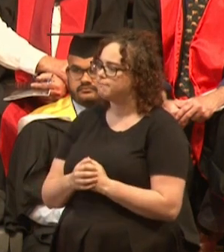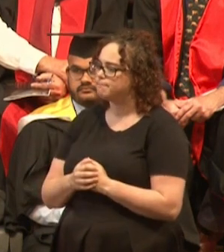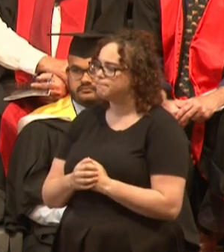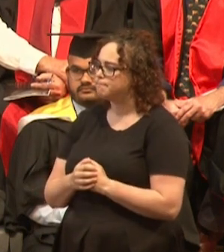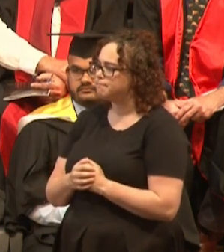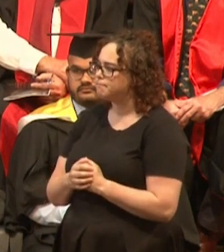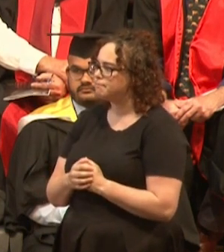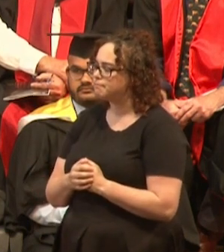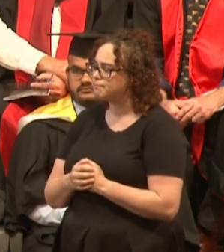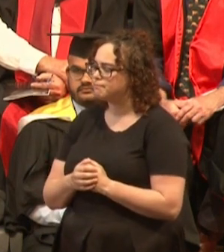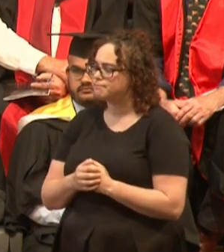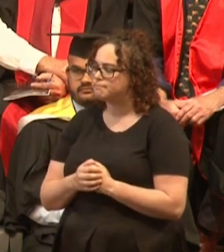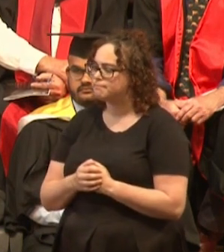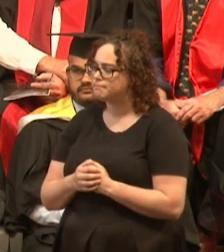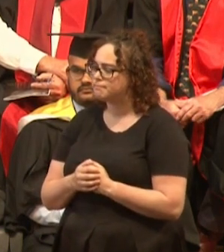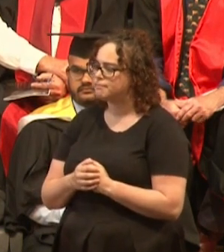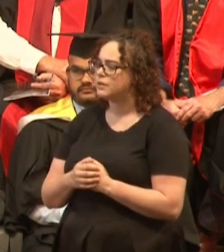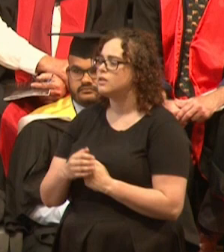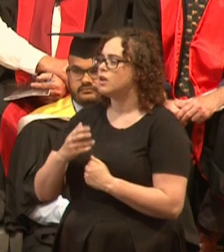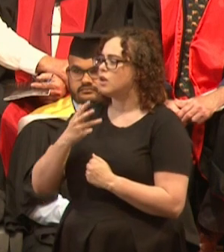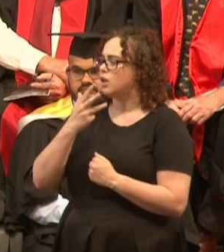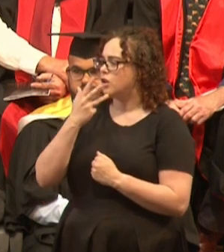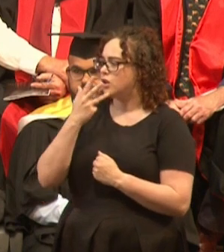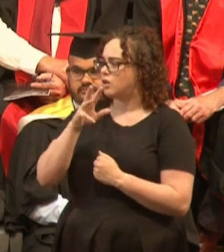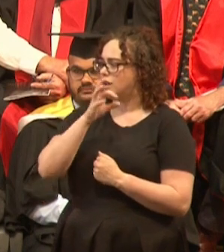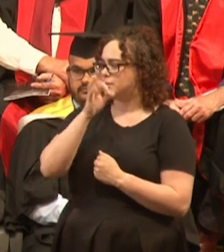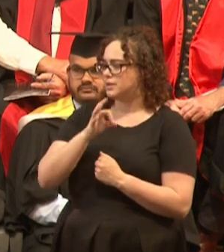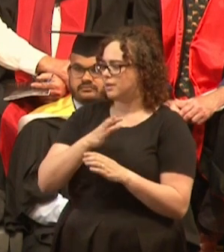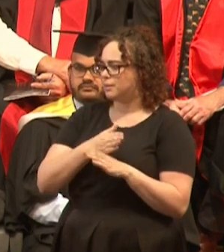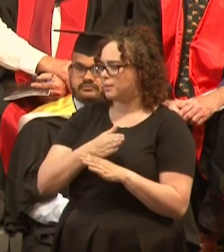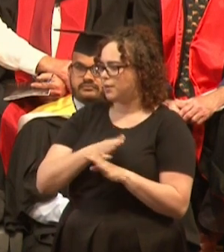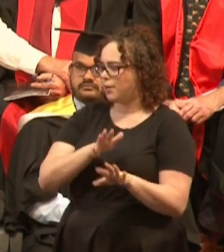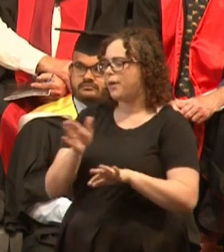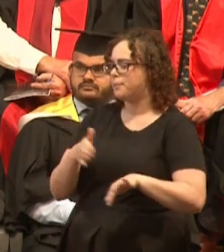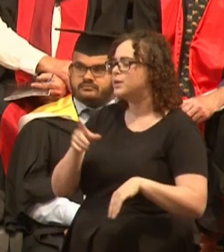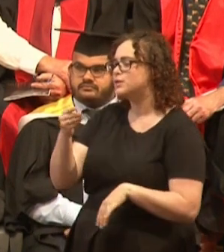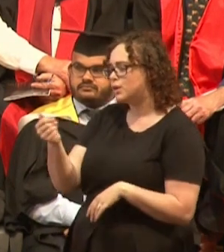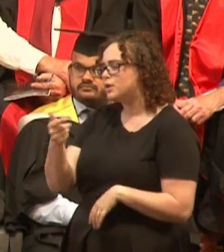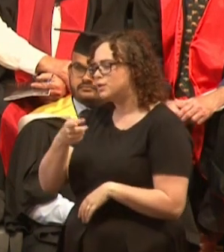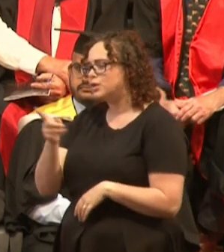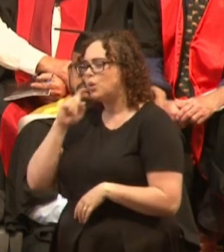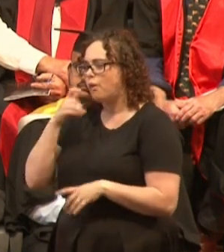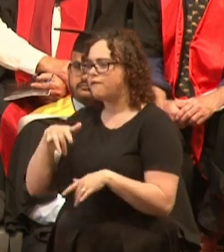97% work, so you'll feel like the world is constantly against you at times,